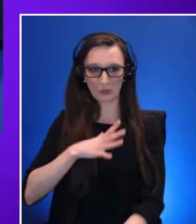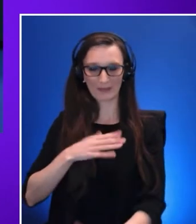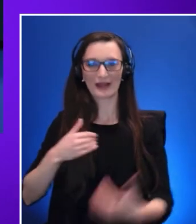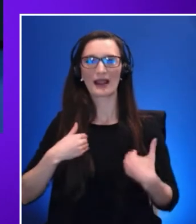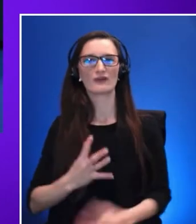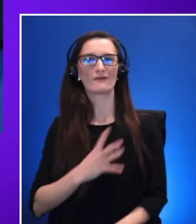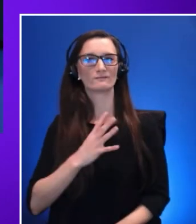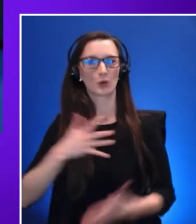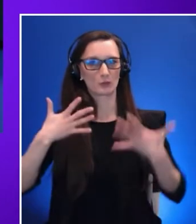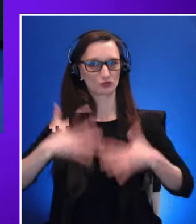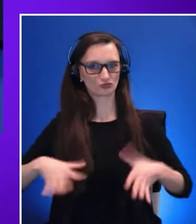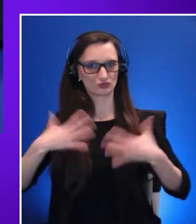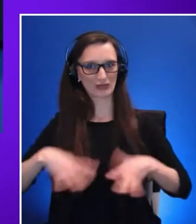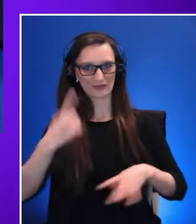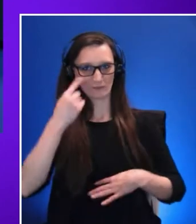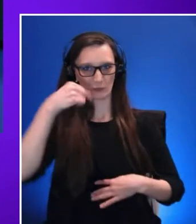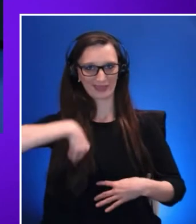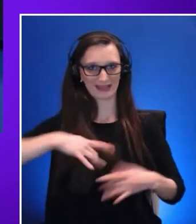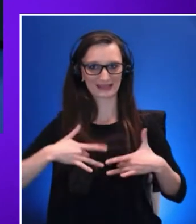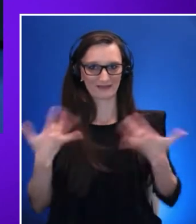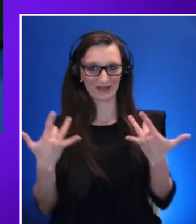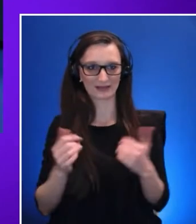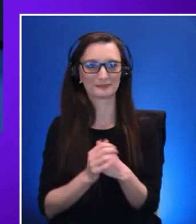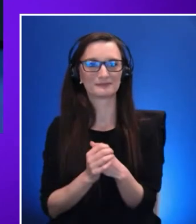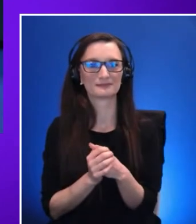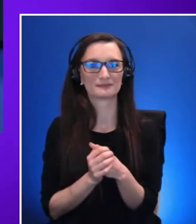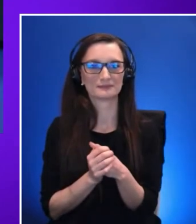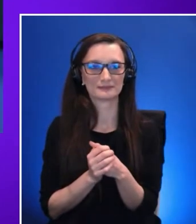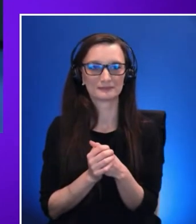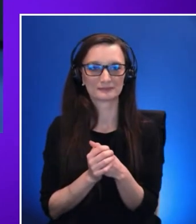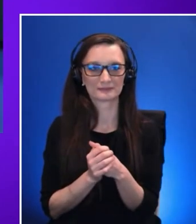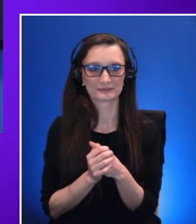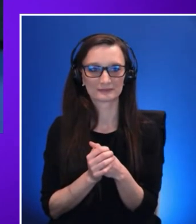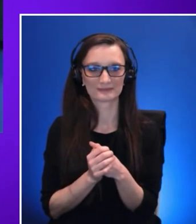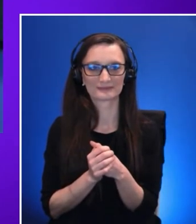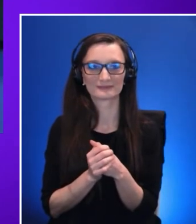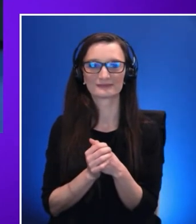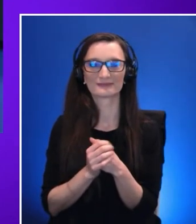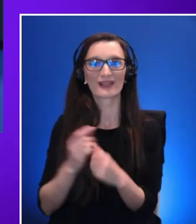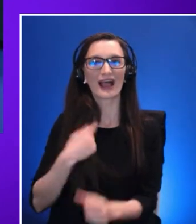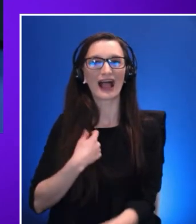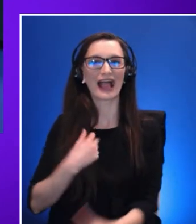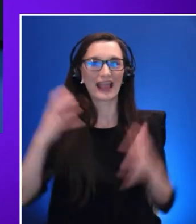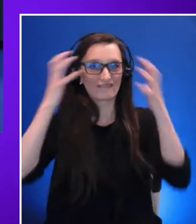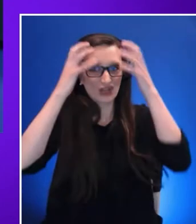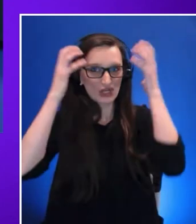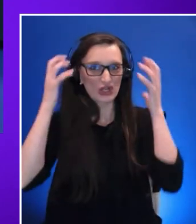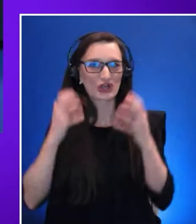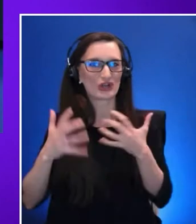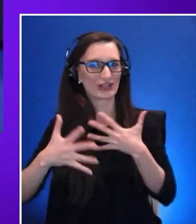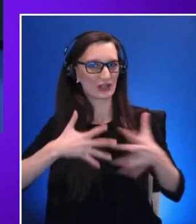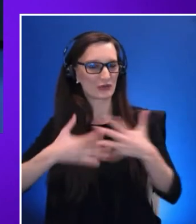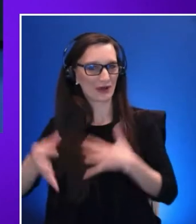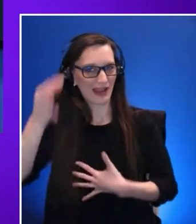I am based in Spain and I have curly grey hair, I’m very proud of it as it empowers me to feel